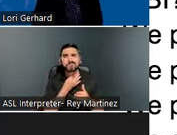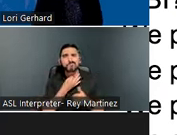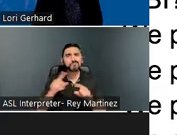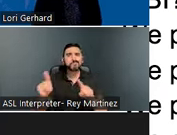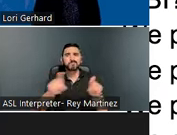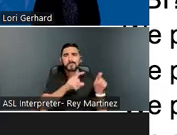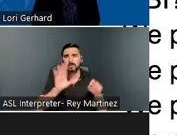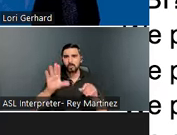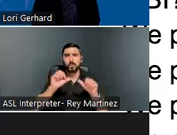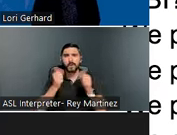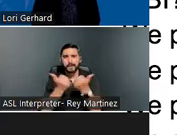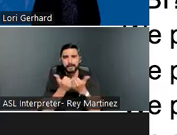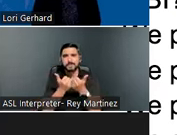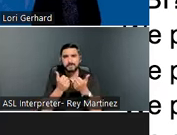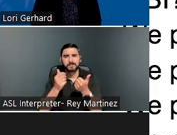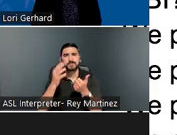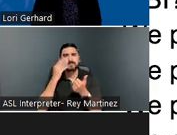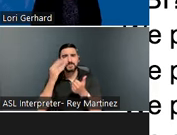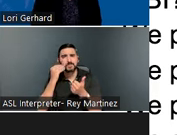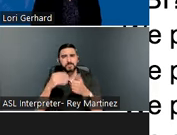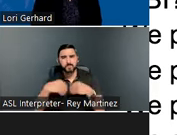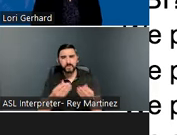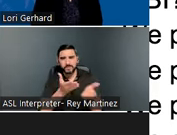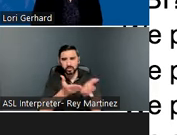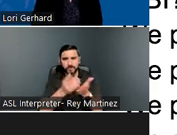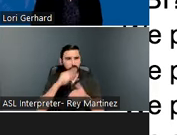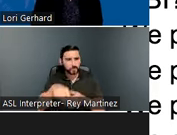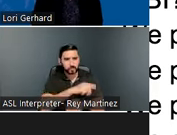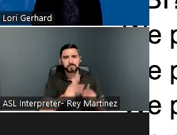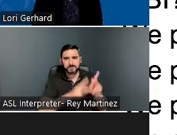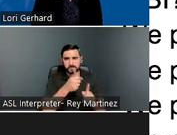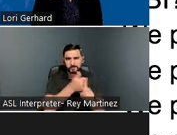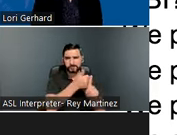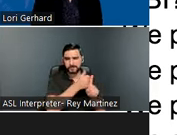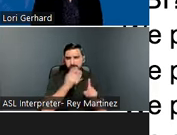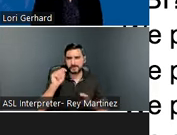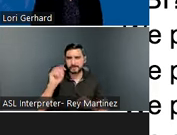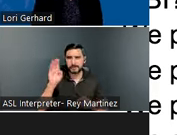and supports to individuals with traumatic brain injury or TBI. Please provide your best answer